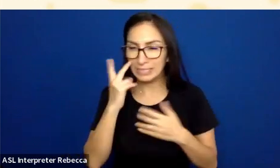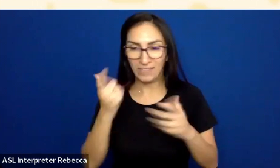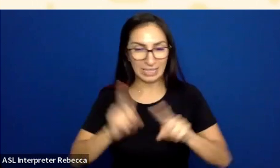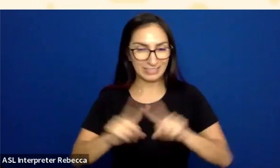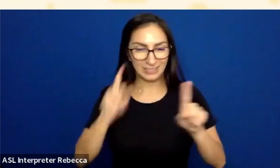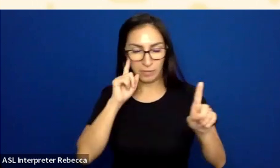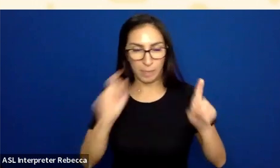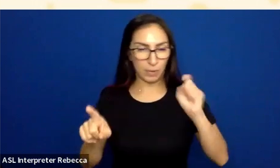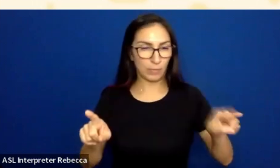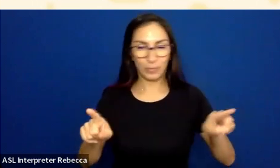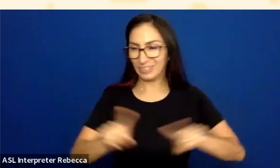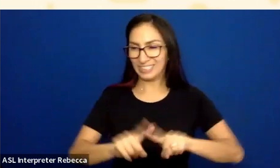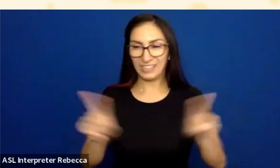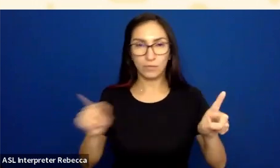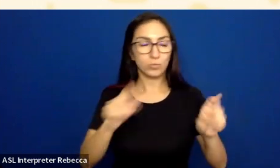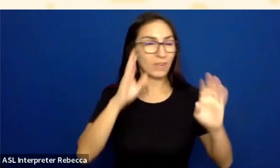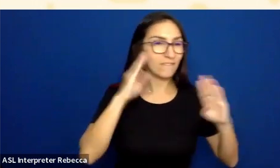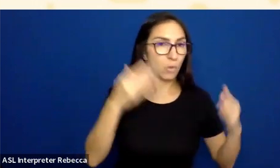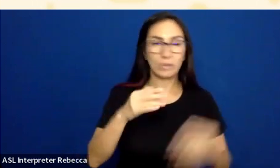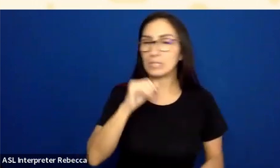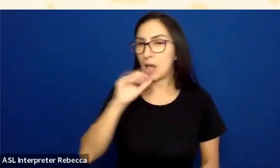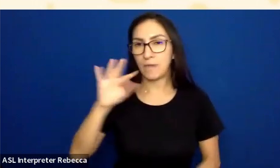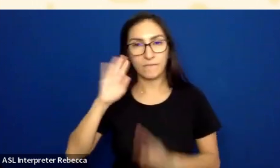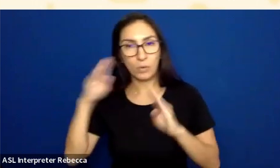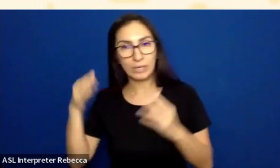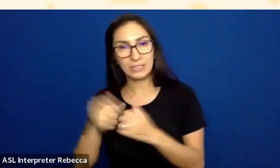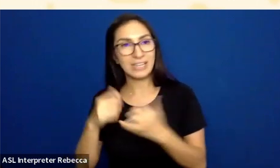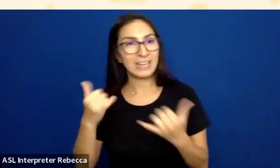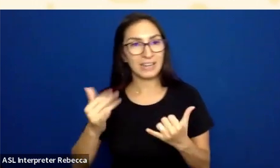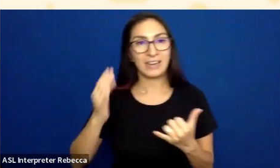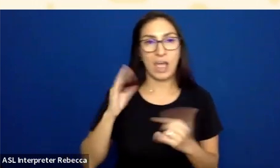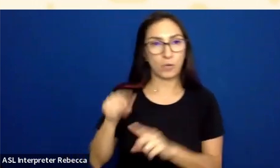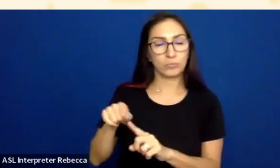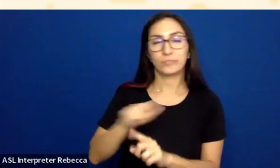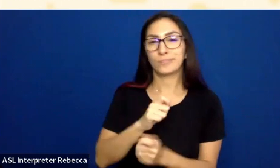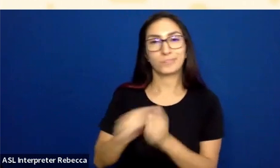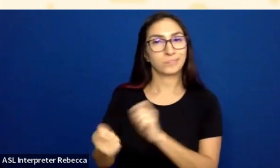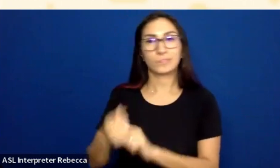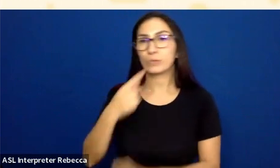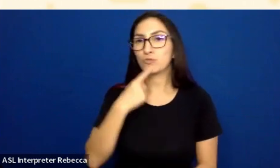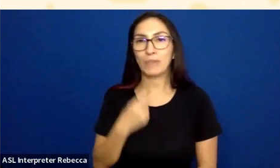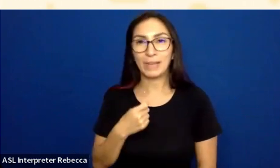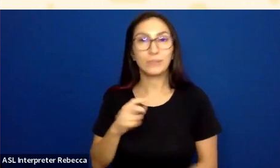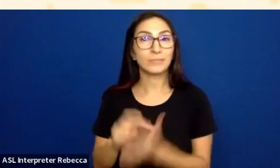And when it's got an error, the unfocused state is now red. And so I failed again, unless I would have added maybe that...